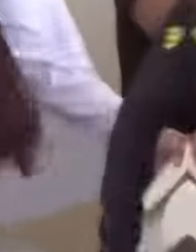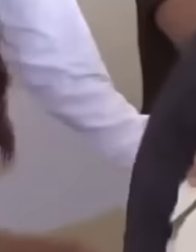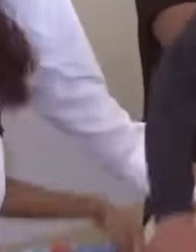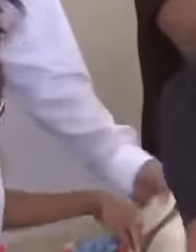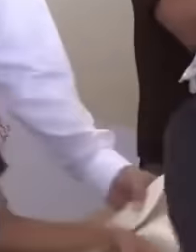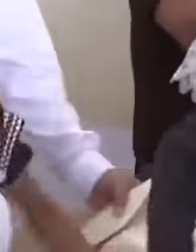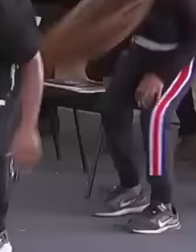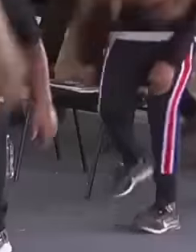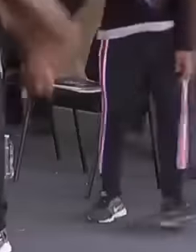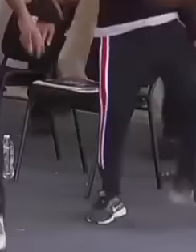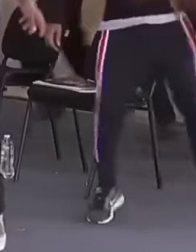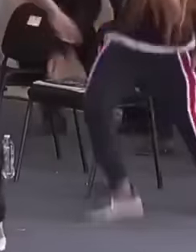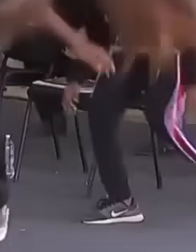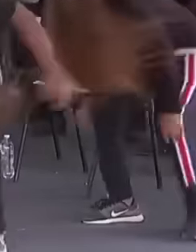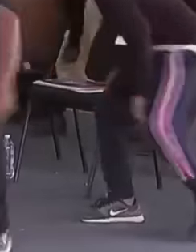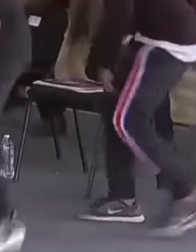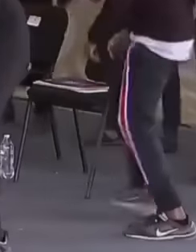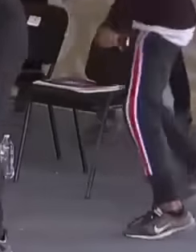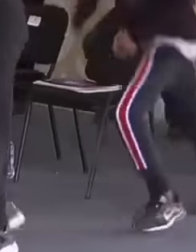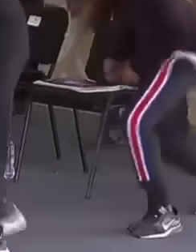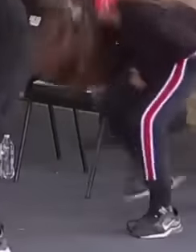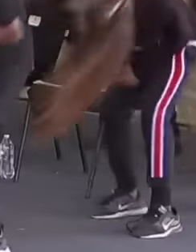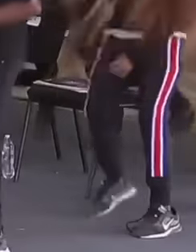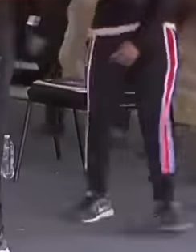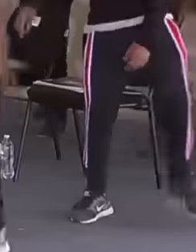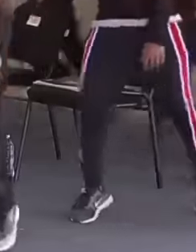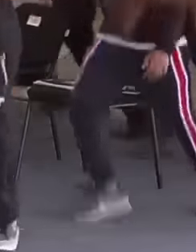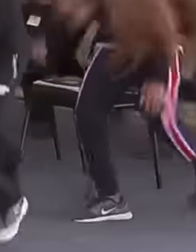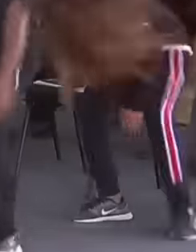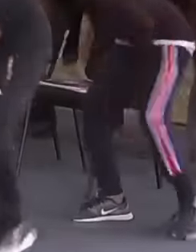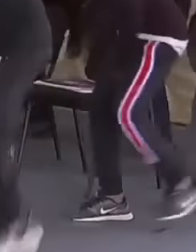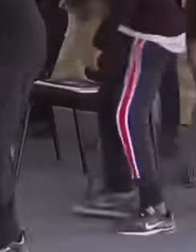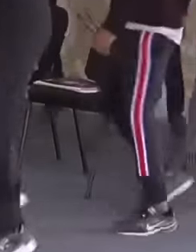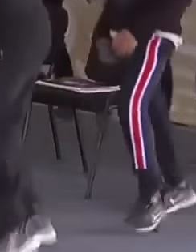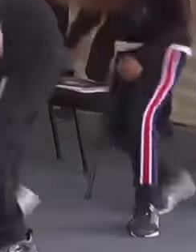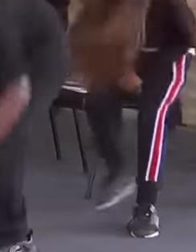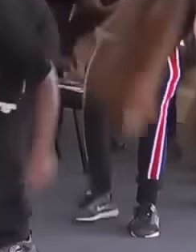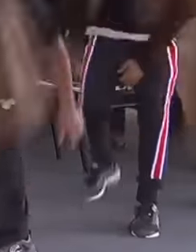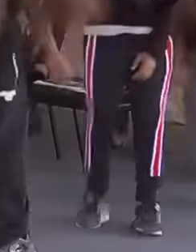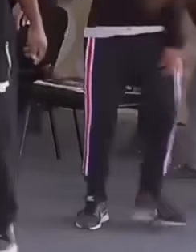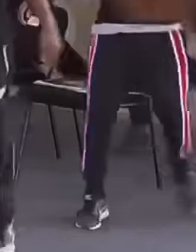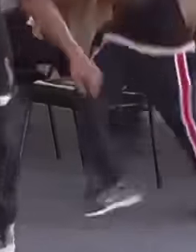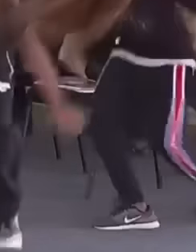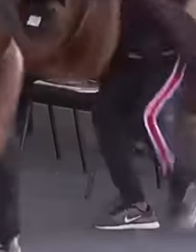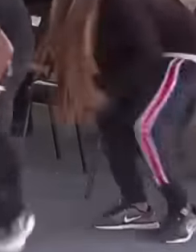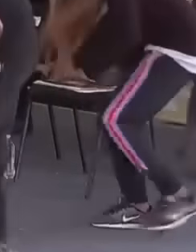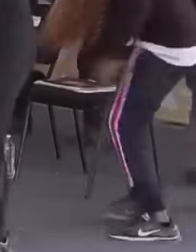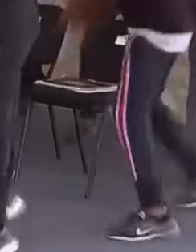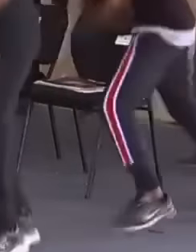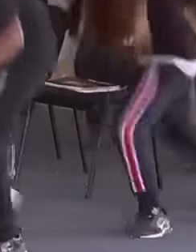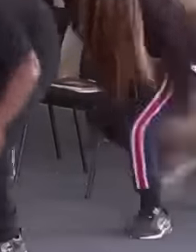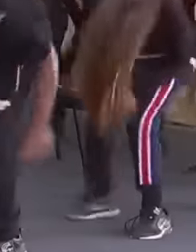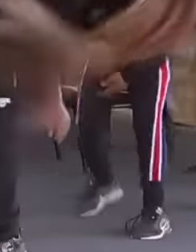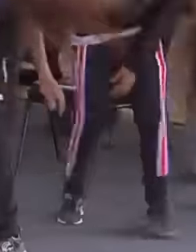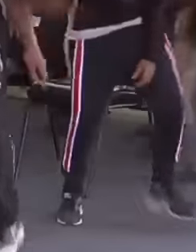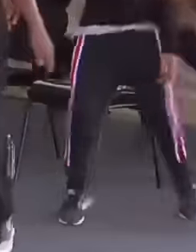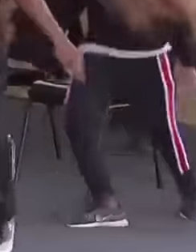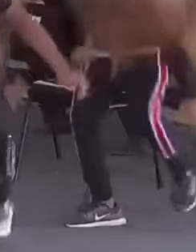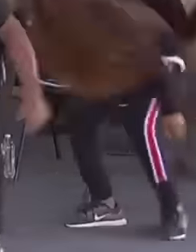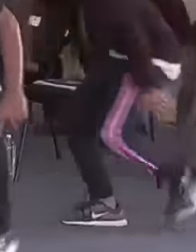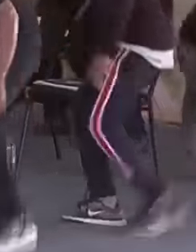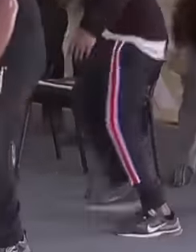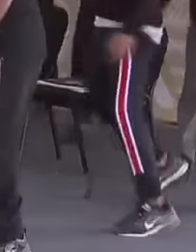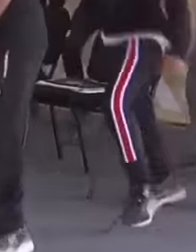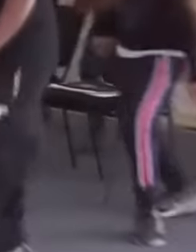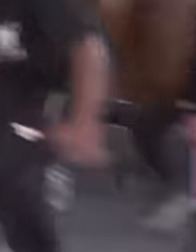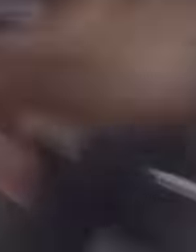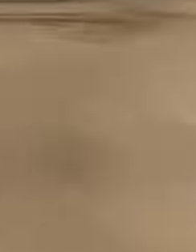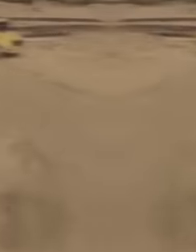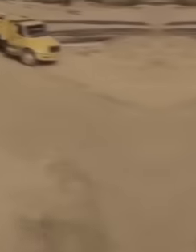with the dance of the devils receive the president and the president in this inauguration let's see